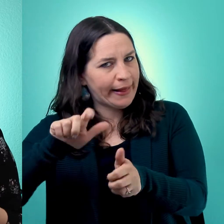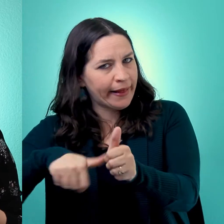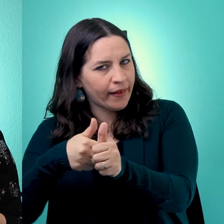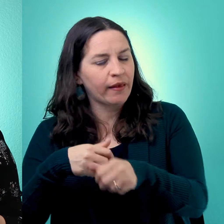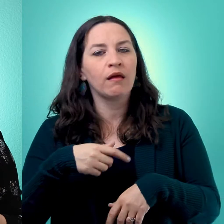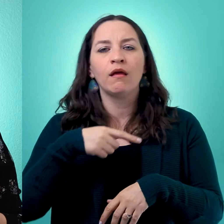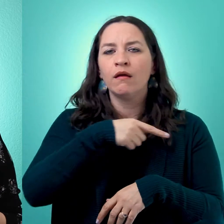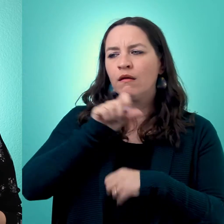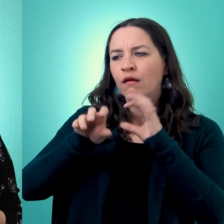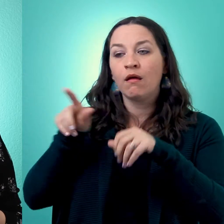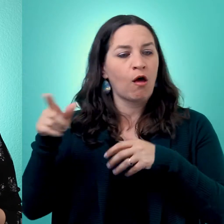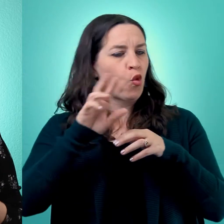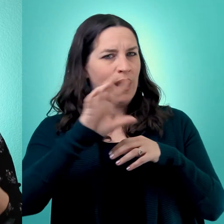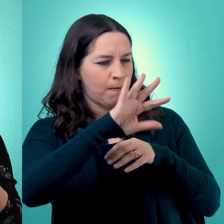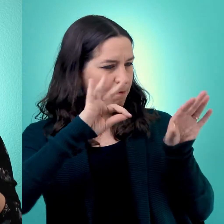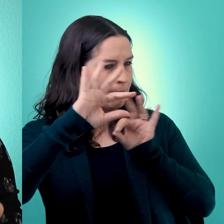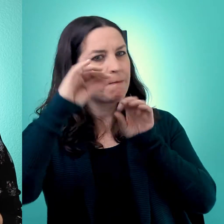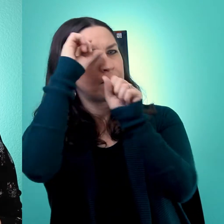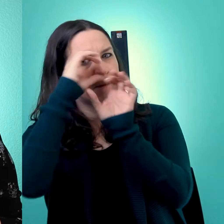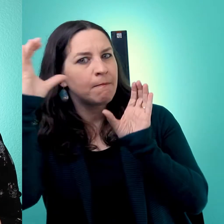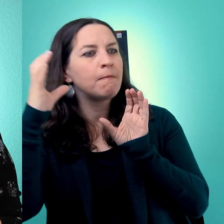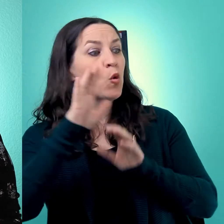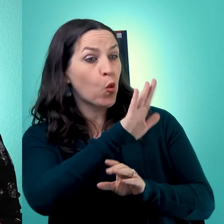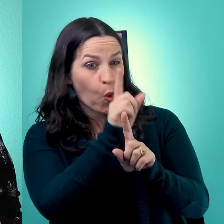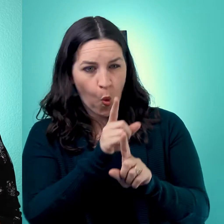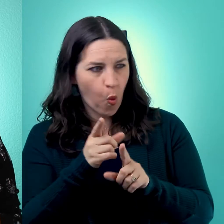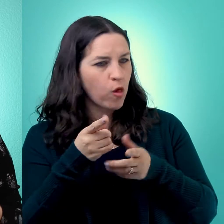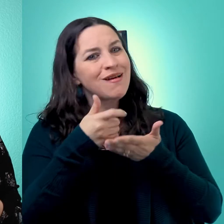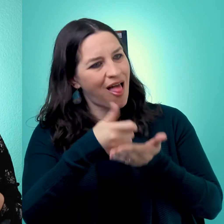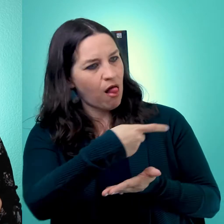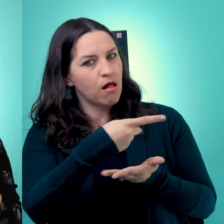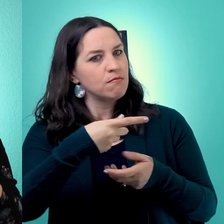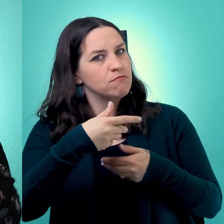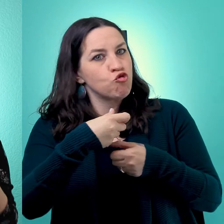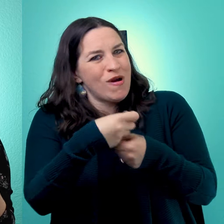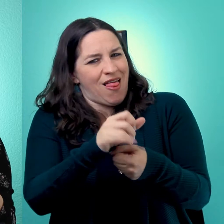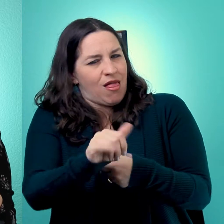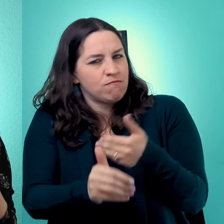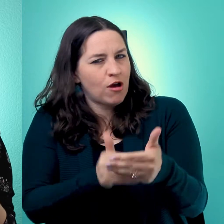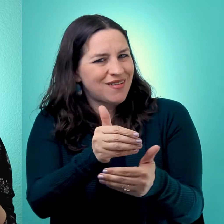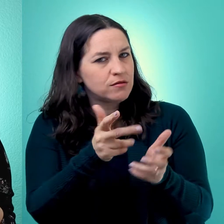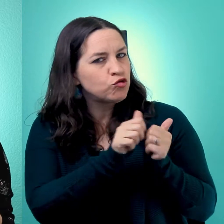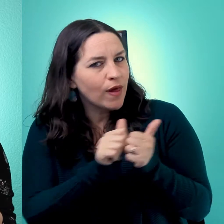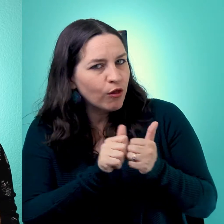about what you're bringing to the table, to think about your own goals and to help craft that process with you.